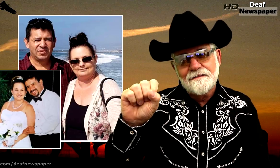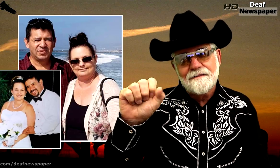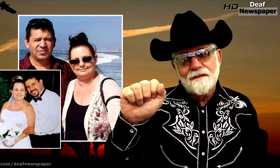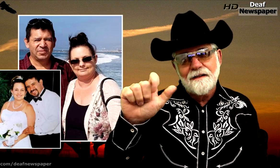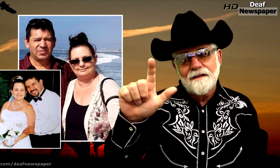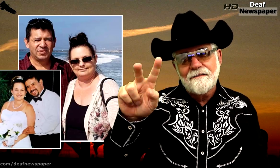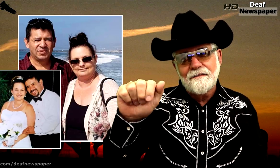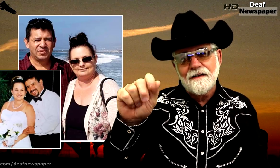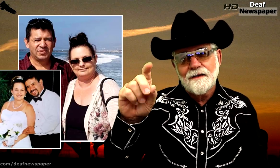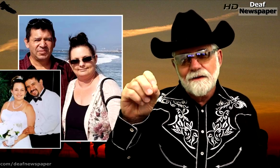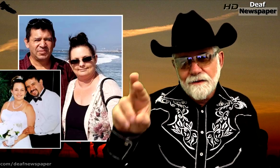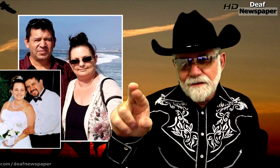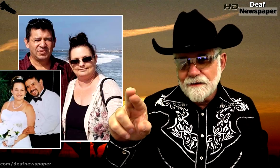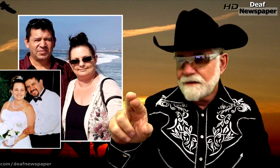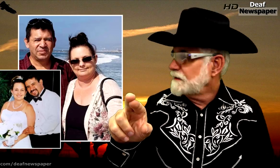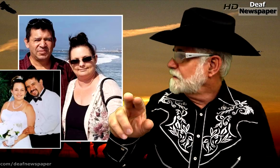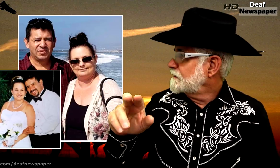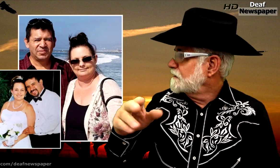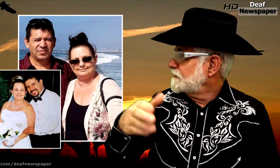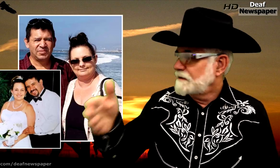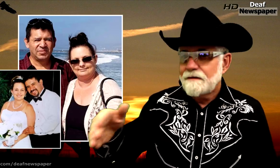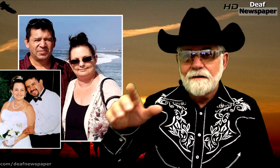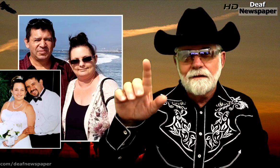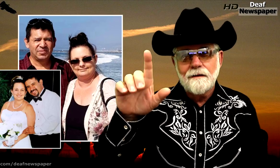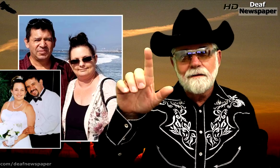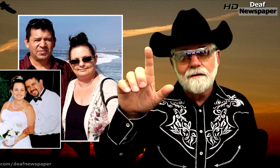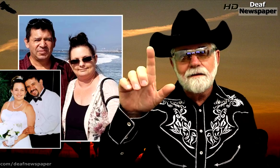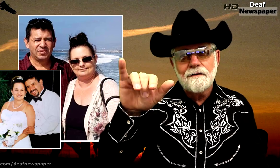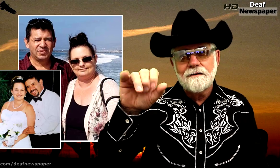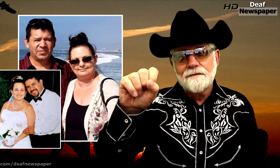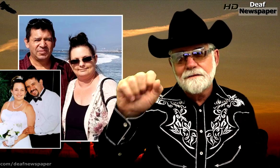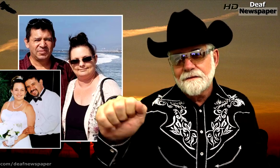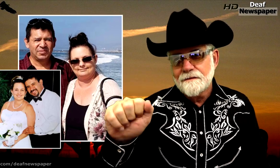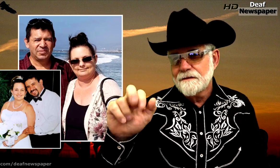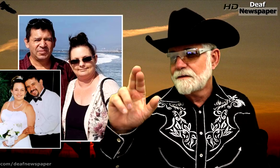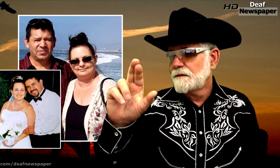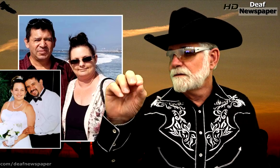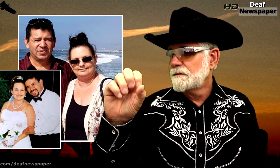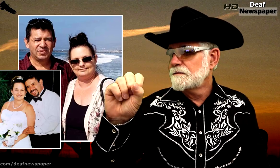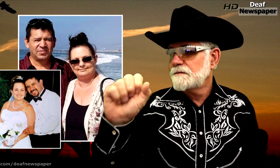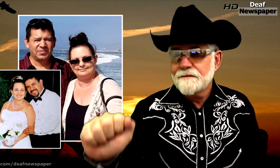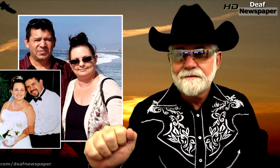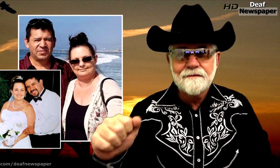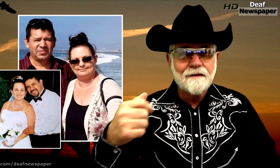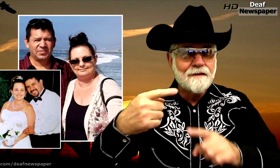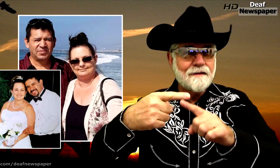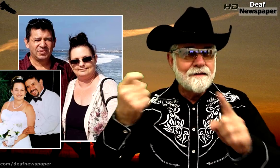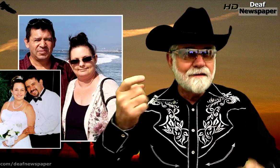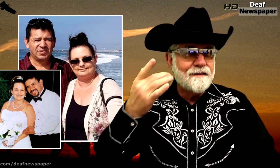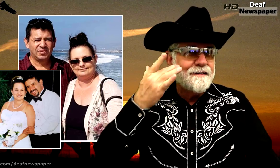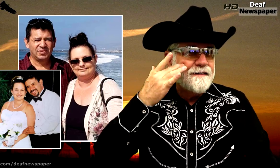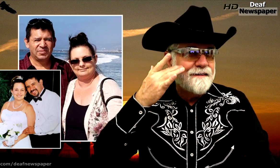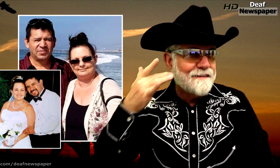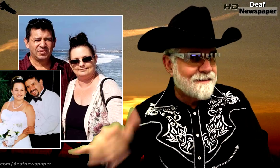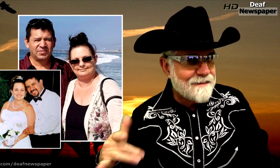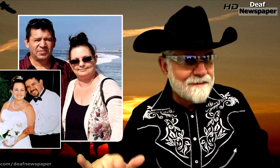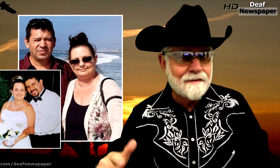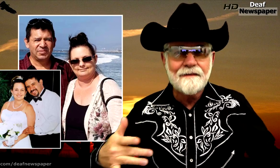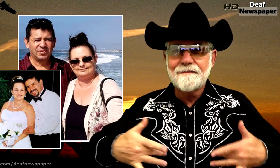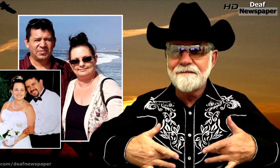Salvador and Lisa Rosa, from California. What’s going on?